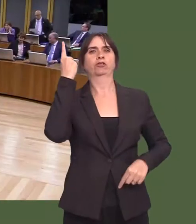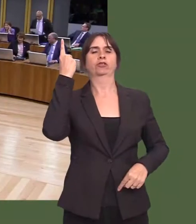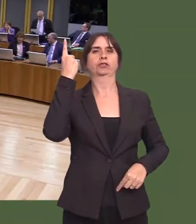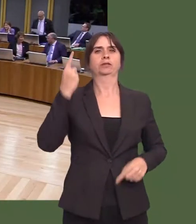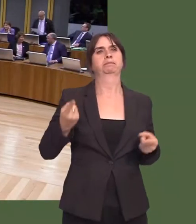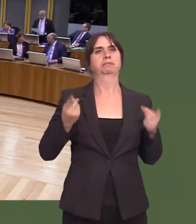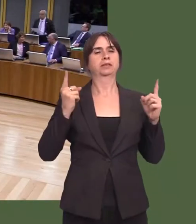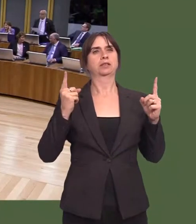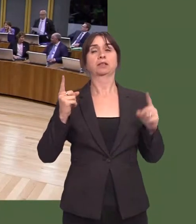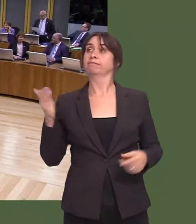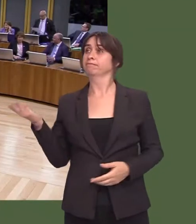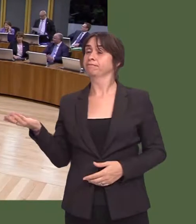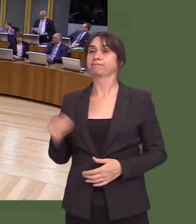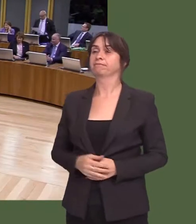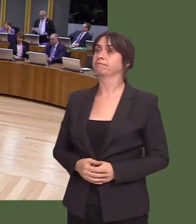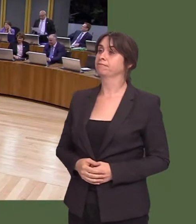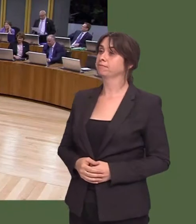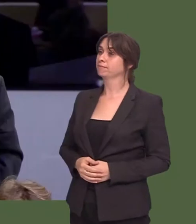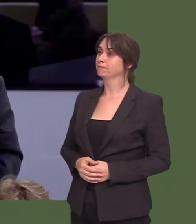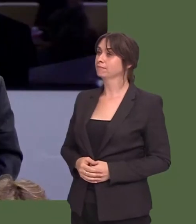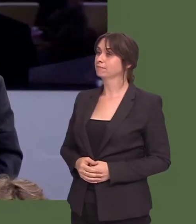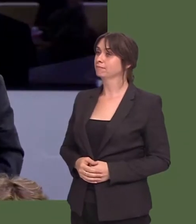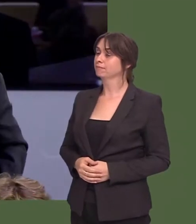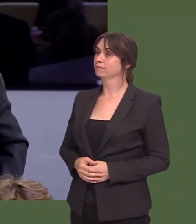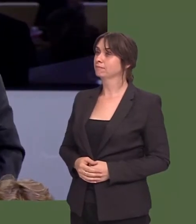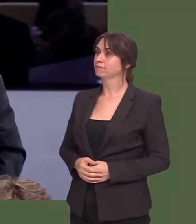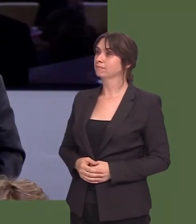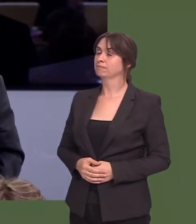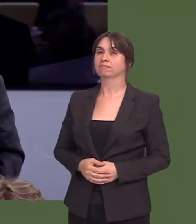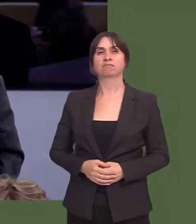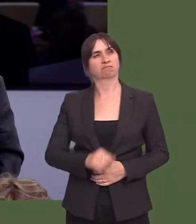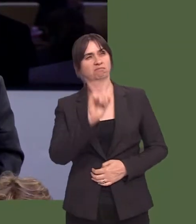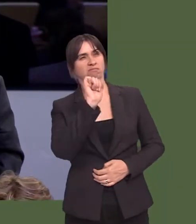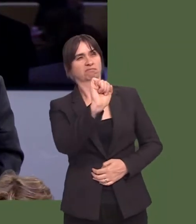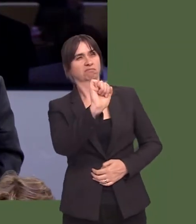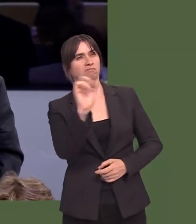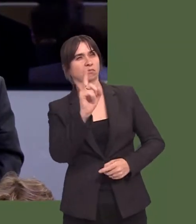Beth y mae Llywodraeth Cymru yn ei wneud i wella mynediad at leoliadau profiad gwaith